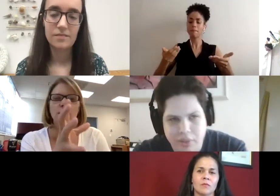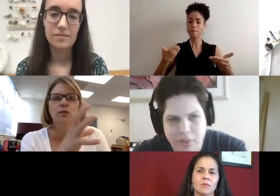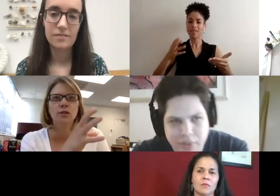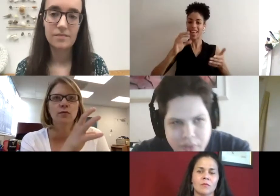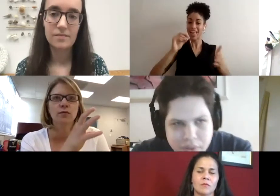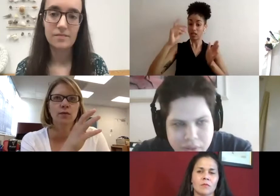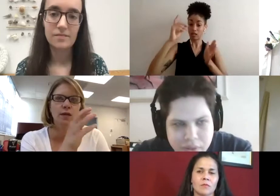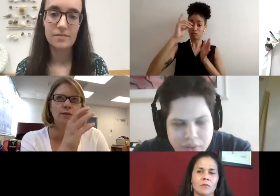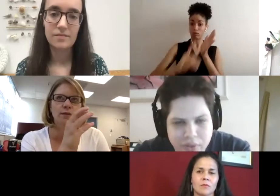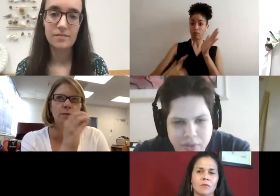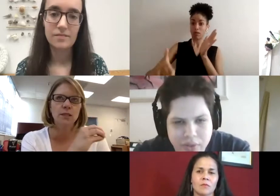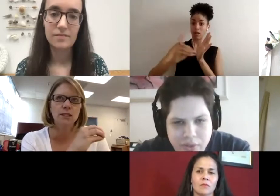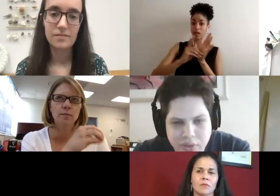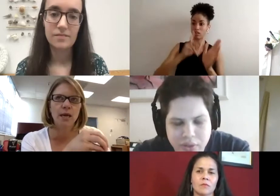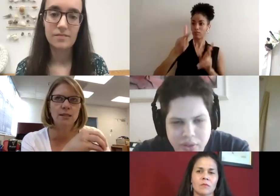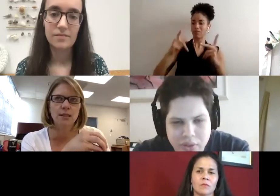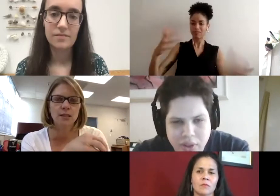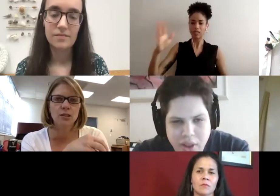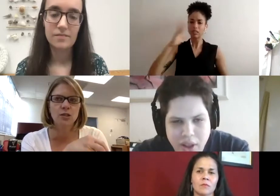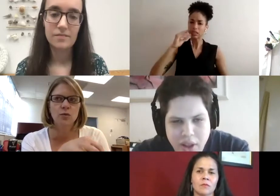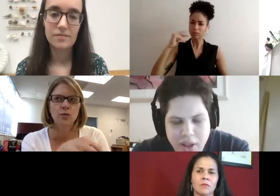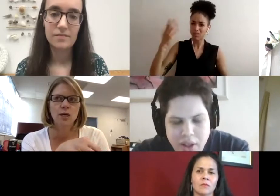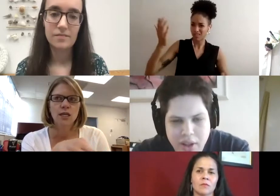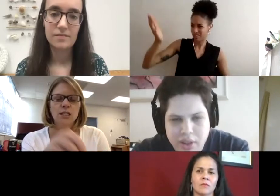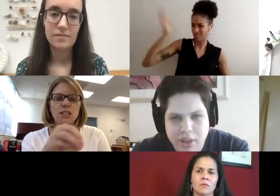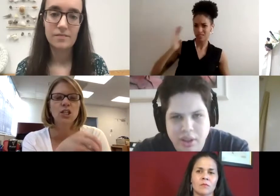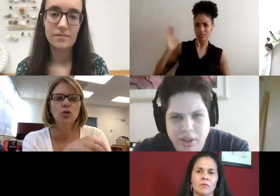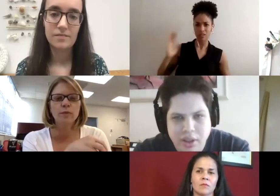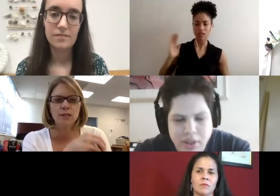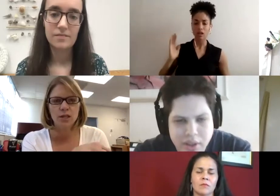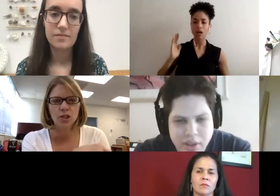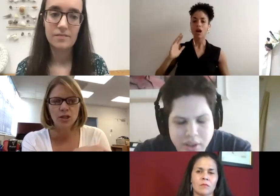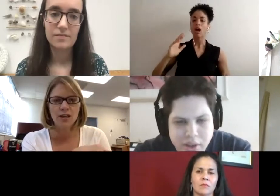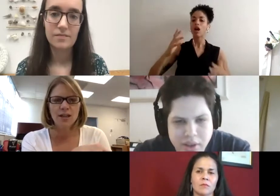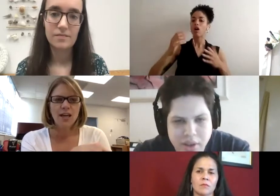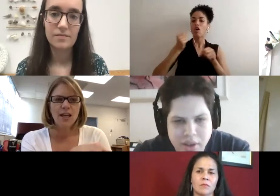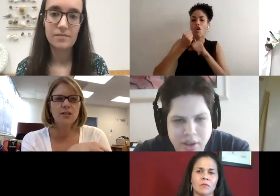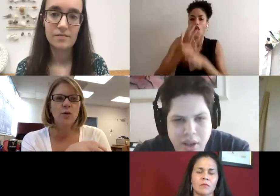leads to dehumanization. And so I think